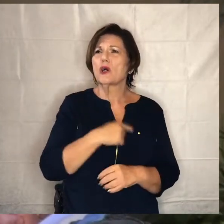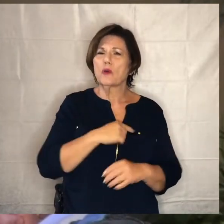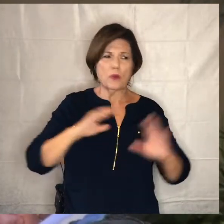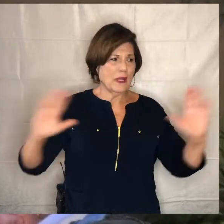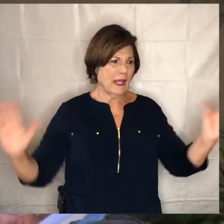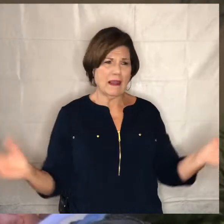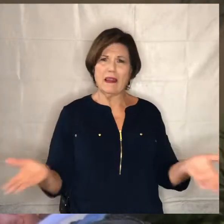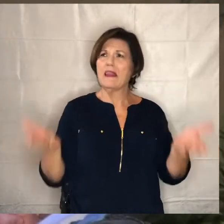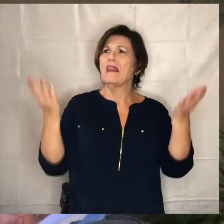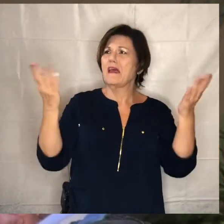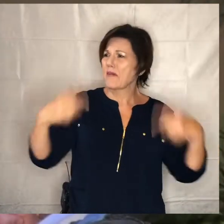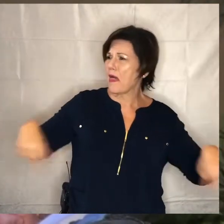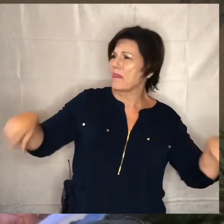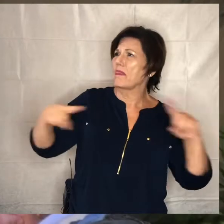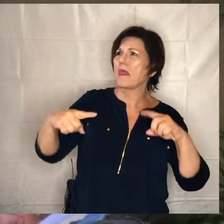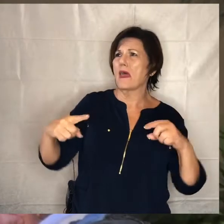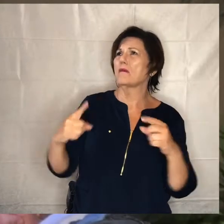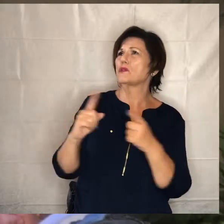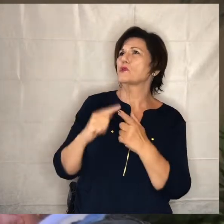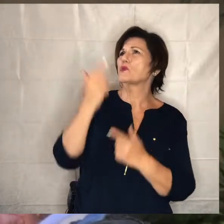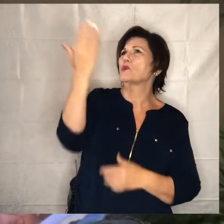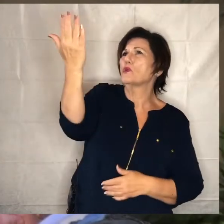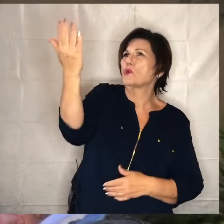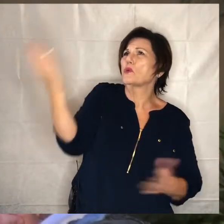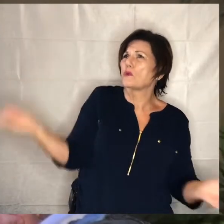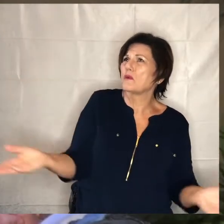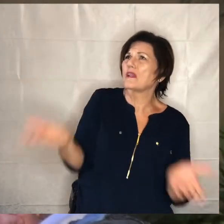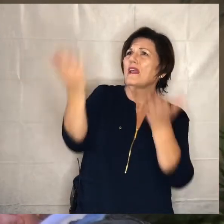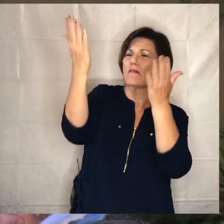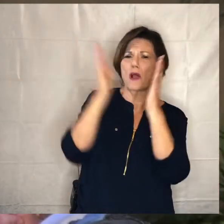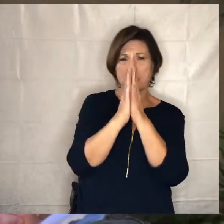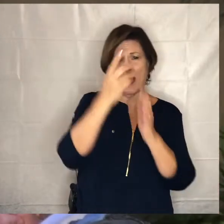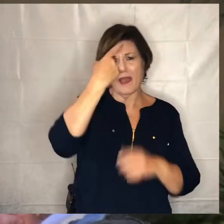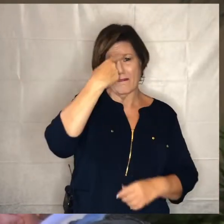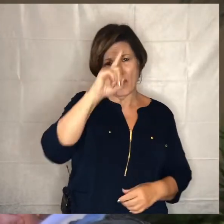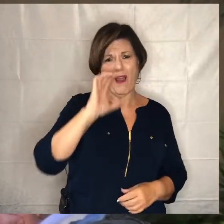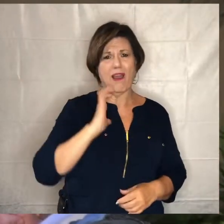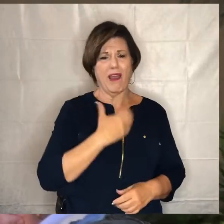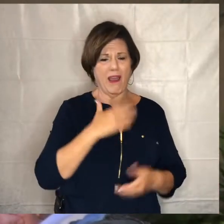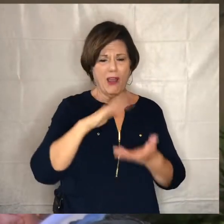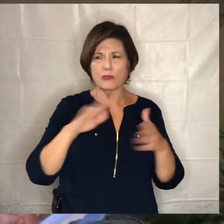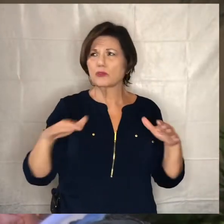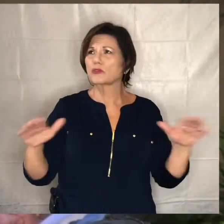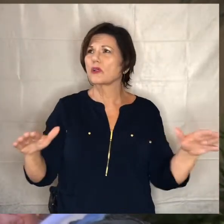you today lord we pray for our children father god i think of